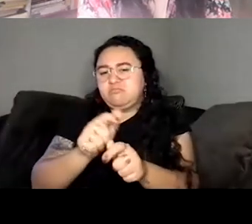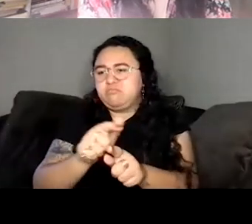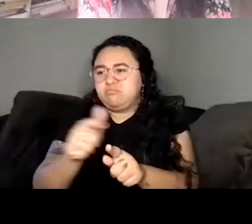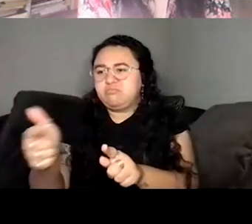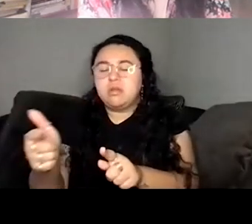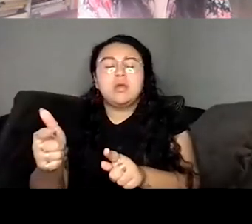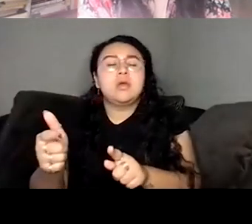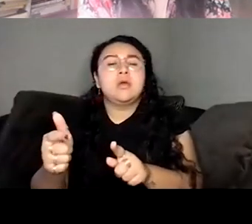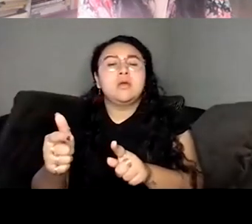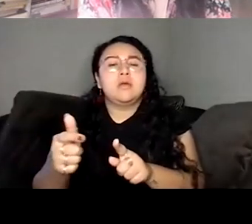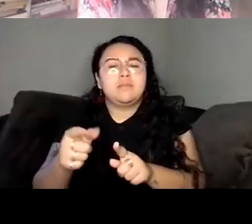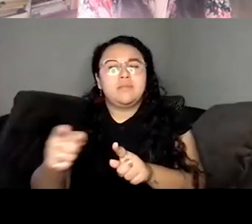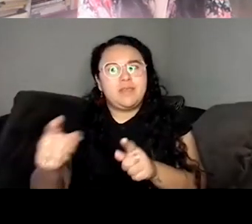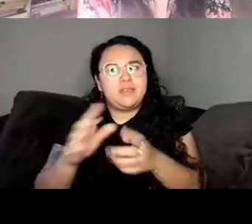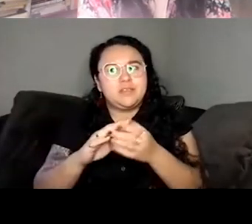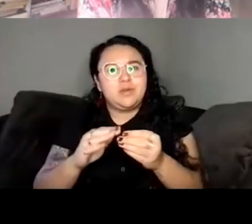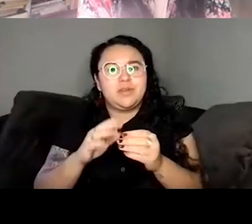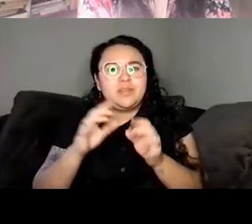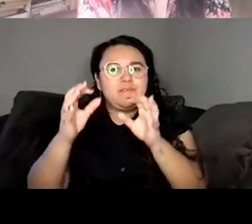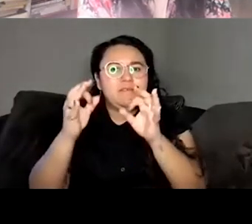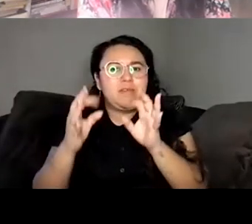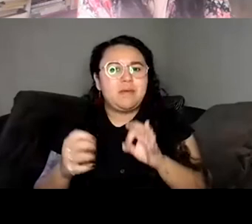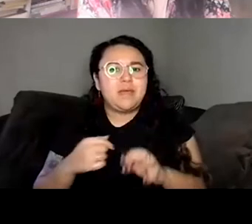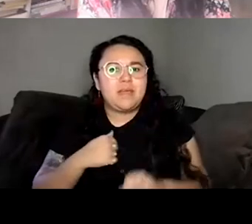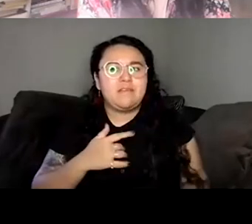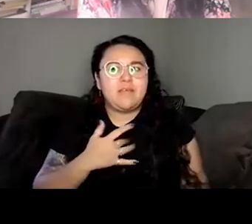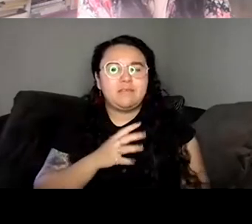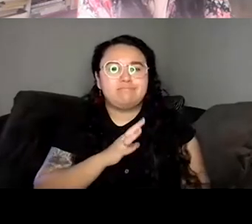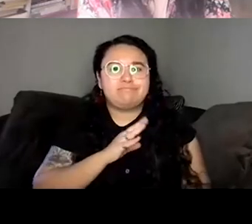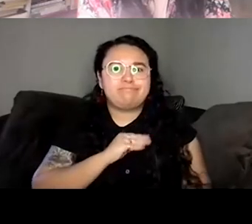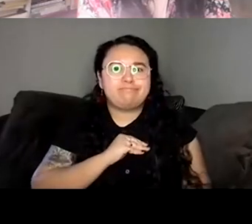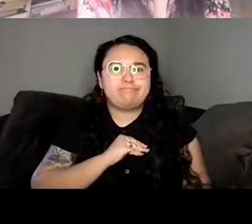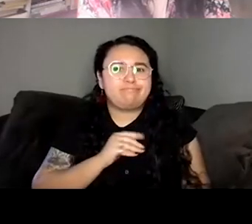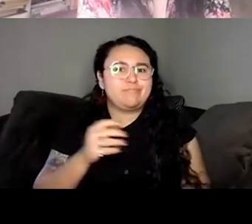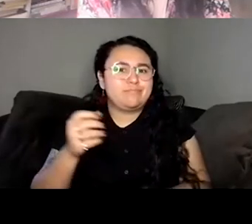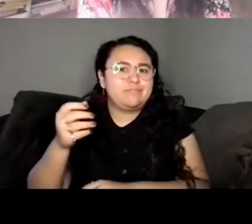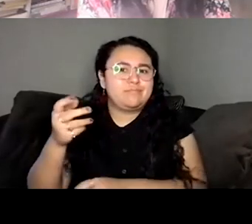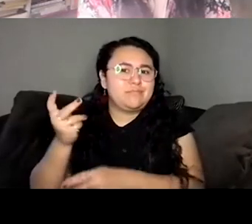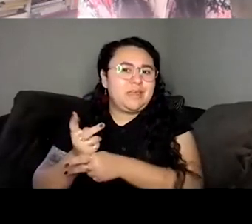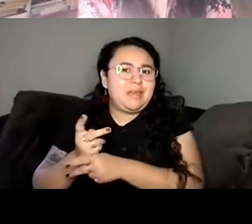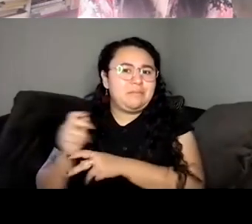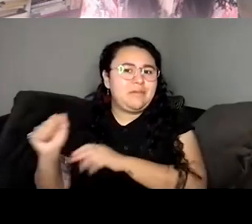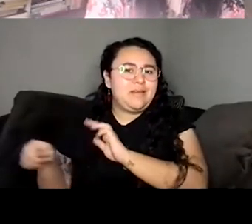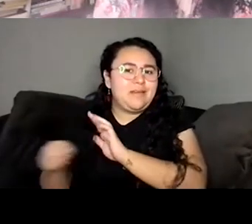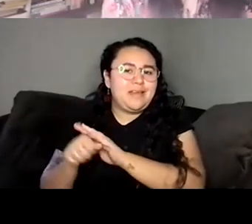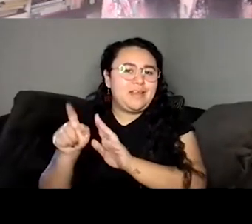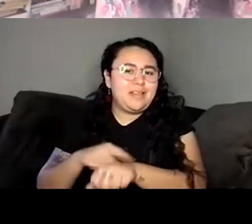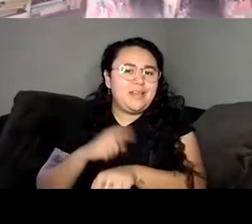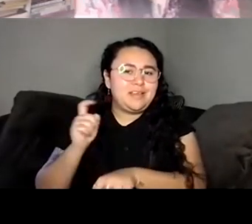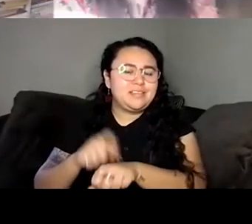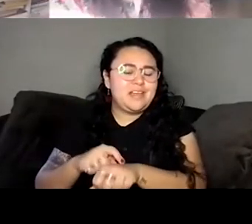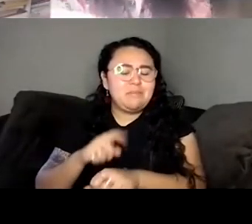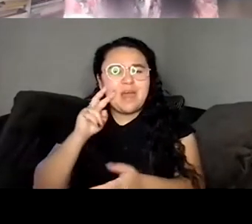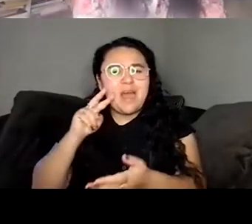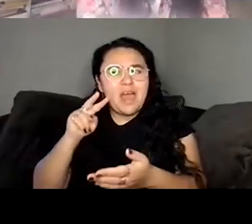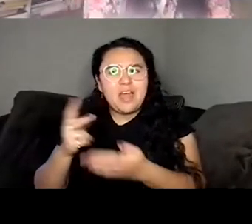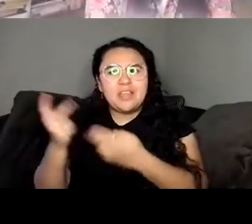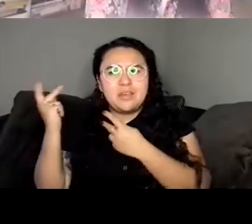feedback for the story. So I put it away for a very long time. And then when I looked back at it, I actually was like, actually, the story's not so bad. I don't know why it you